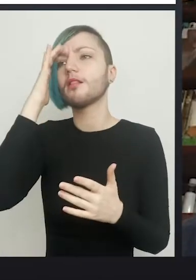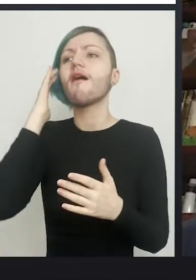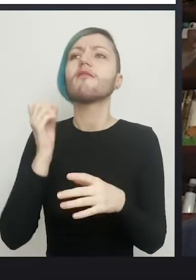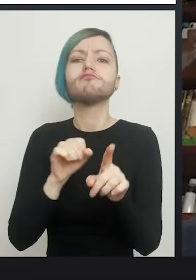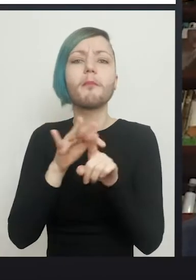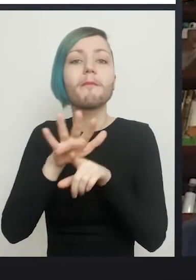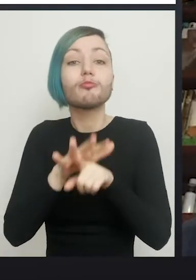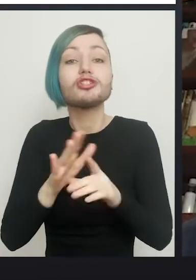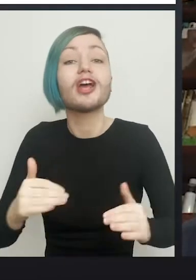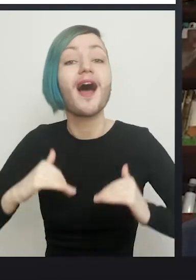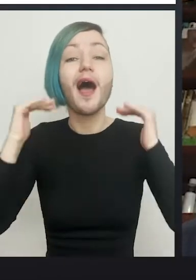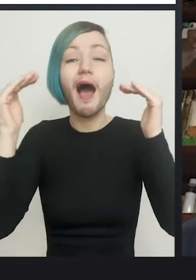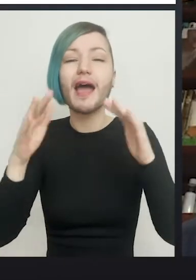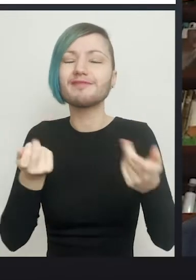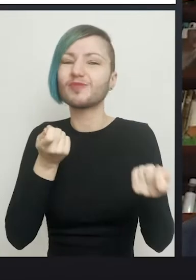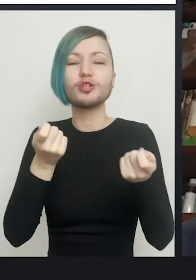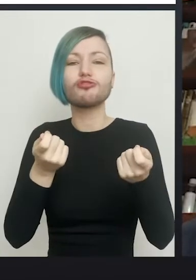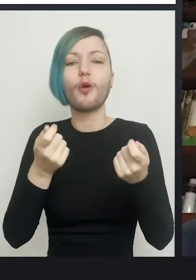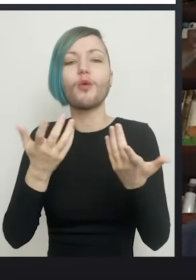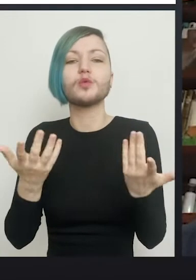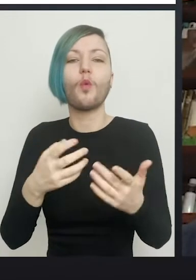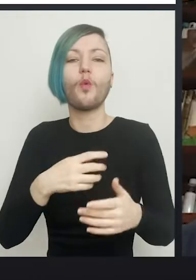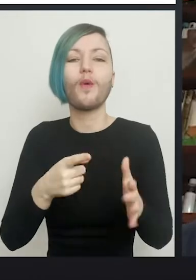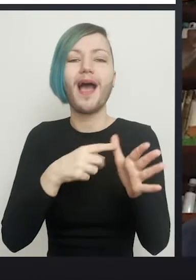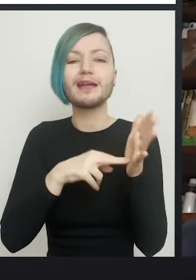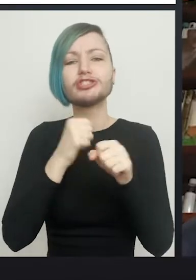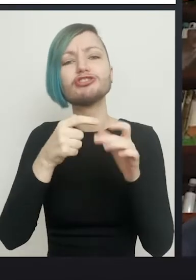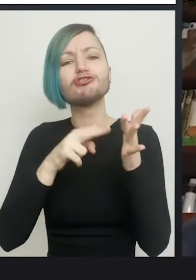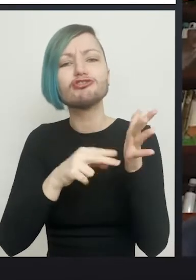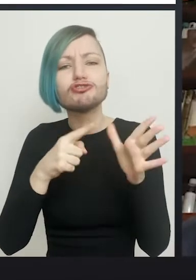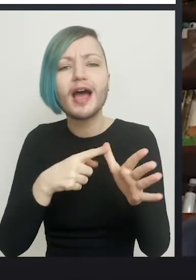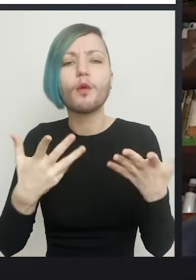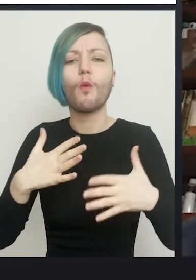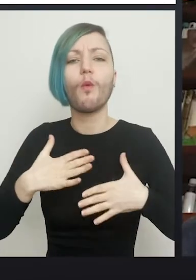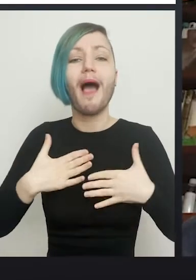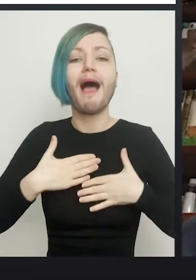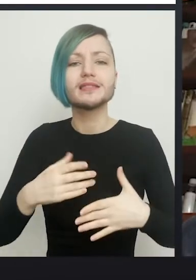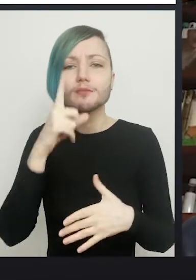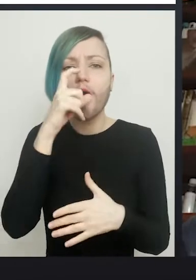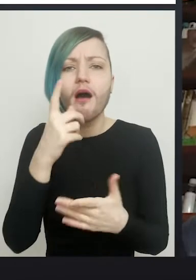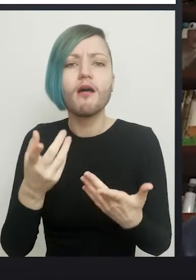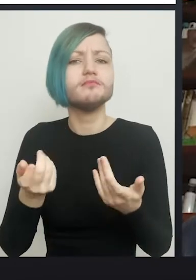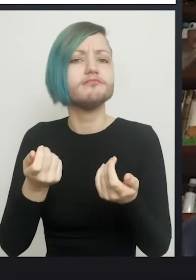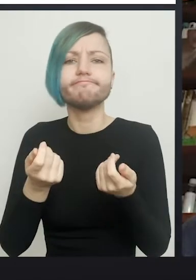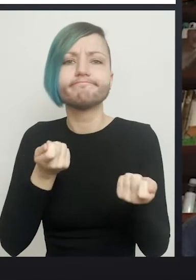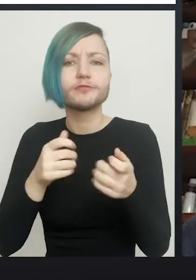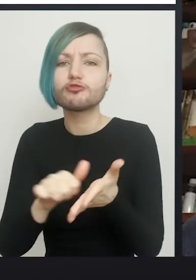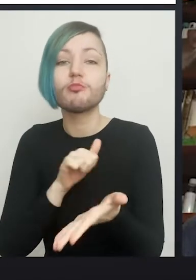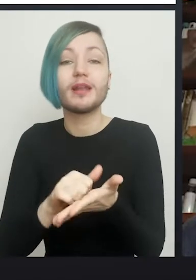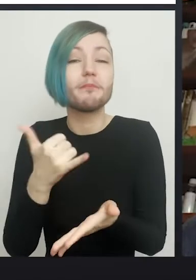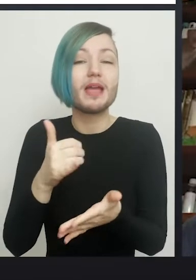controlled, or if their angina is poorly controlled, or if their asthma is not right. We may send them off to get something done or to